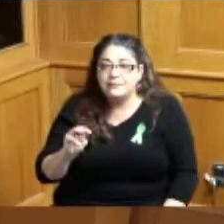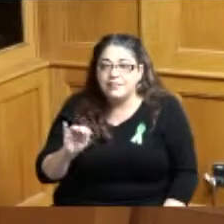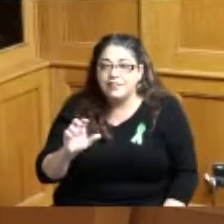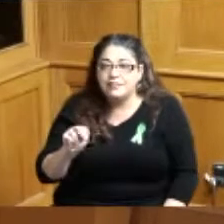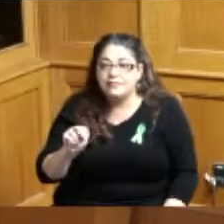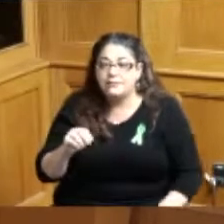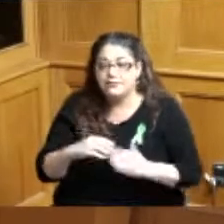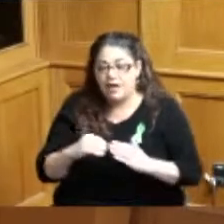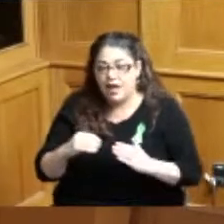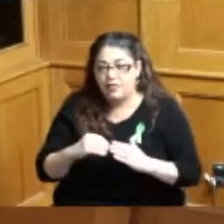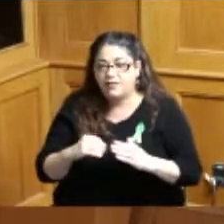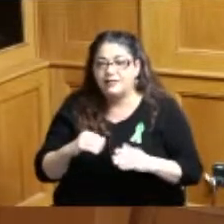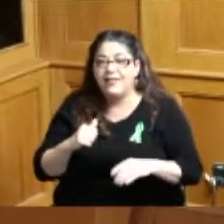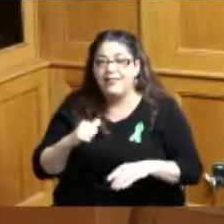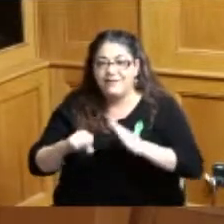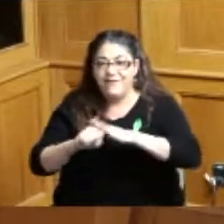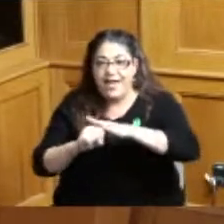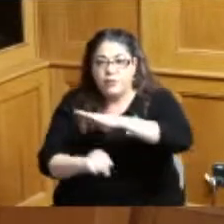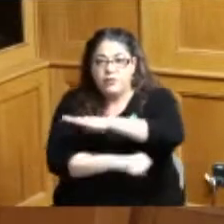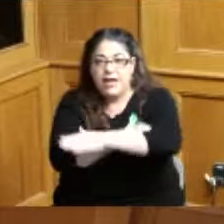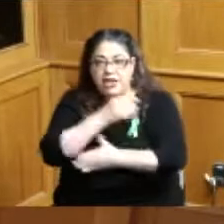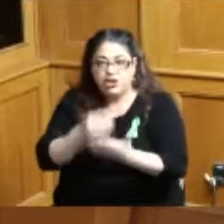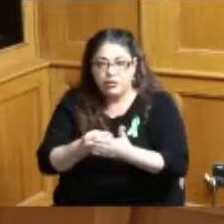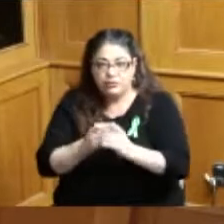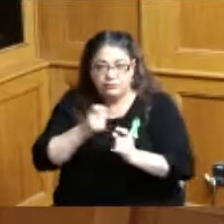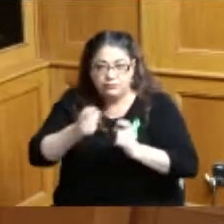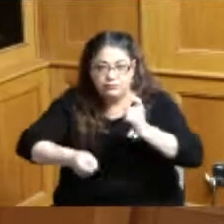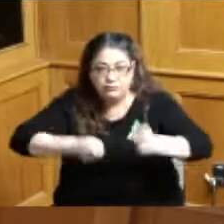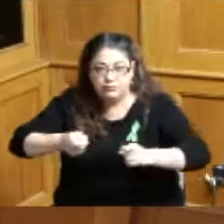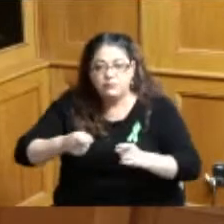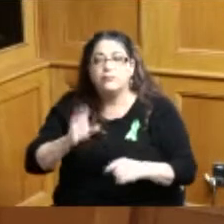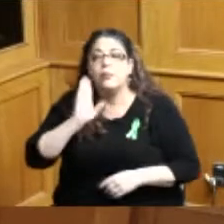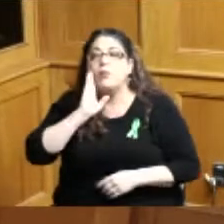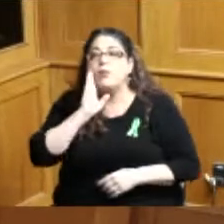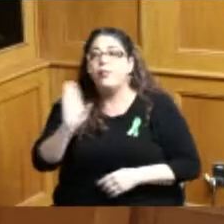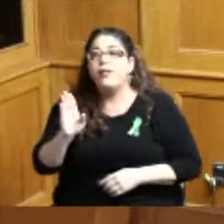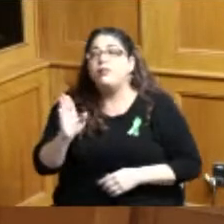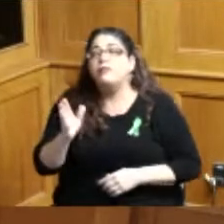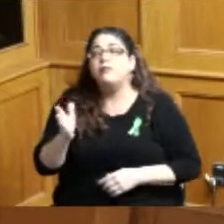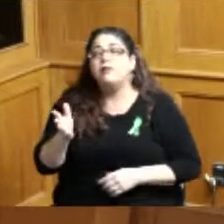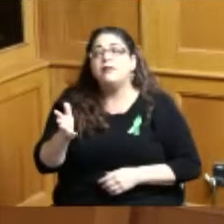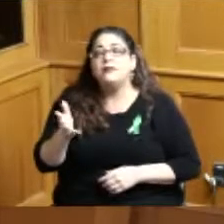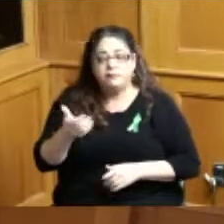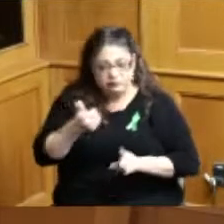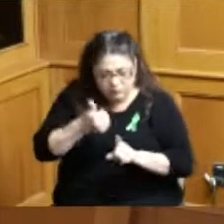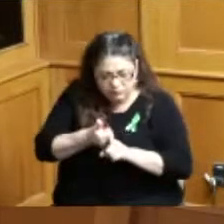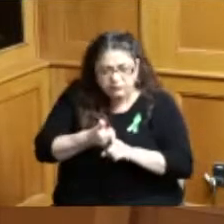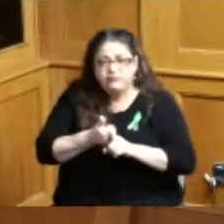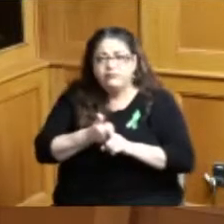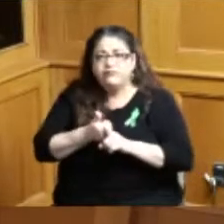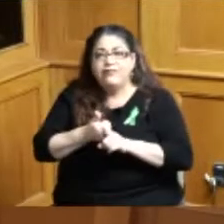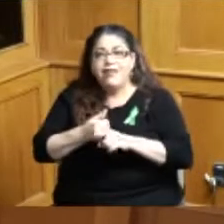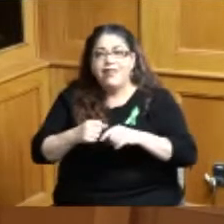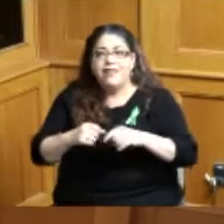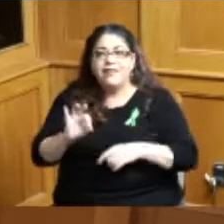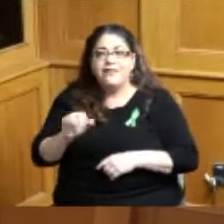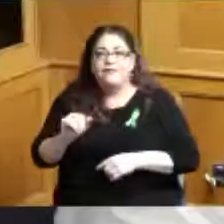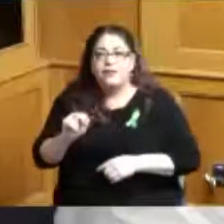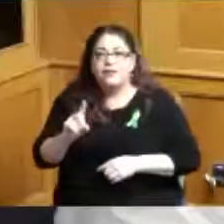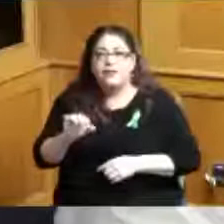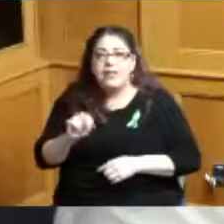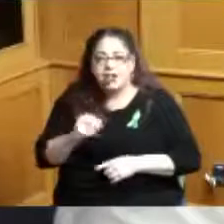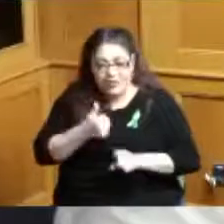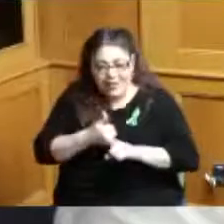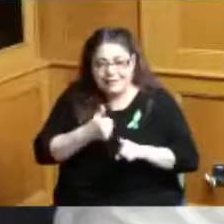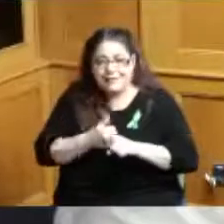group the names that we just named will be kind of deciding where what's the best place to put